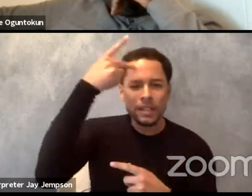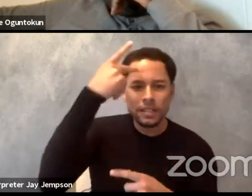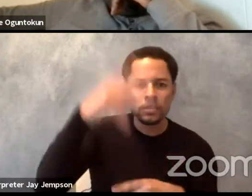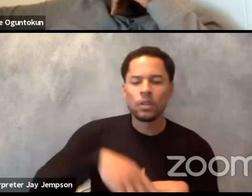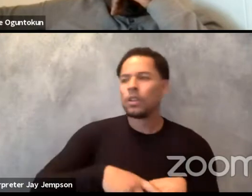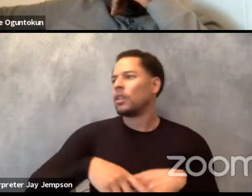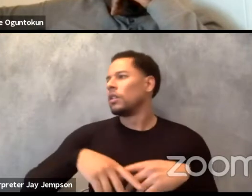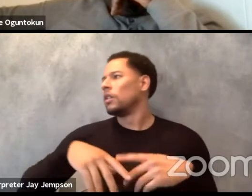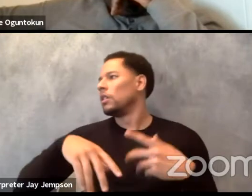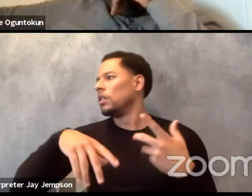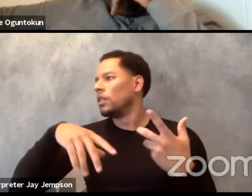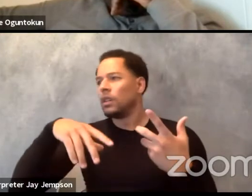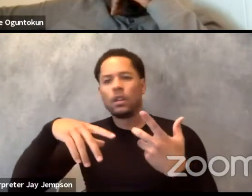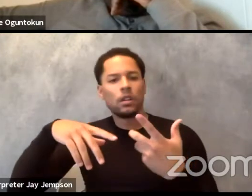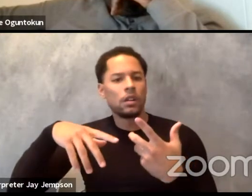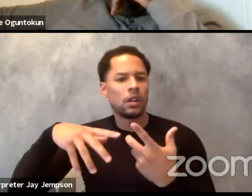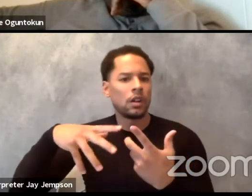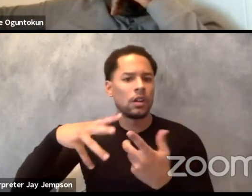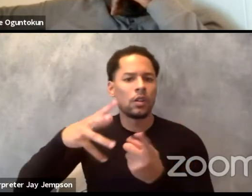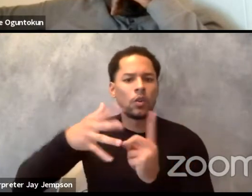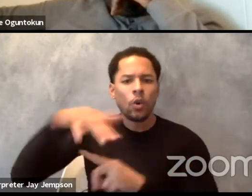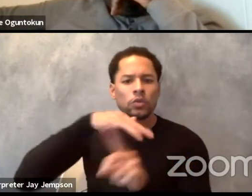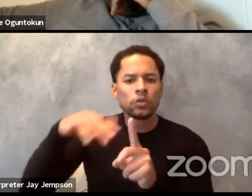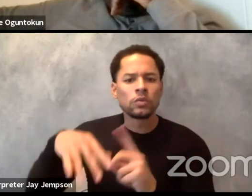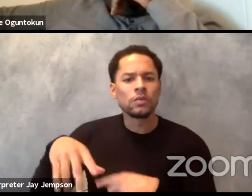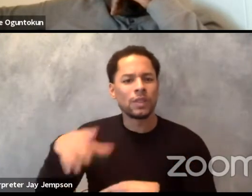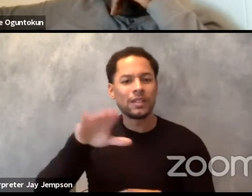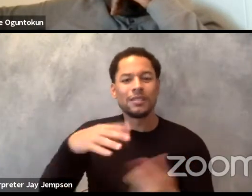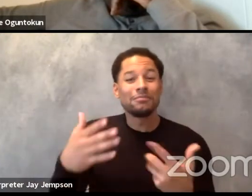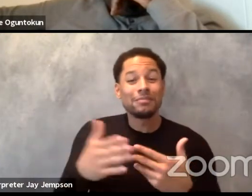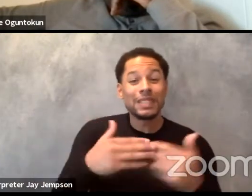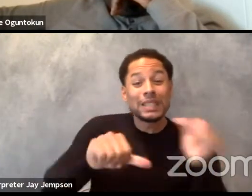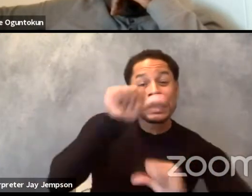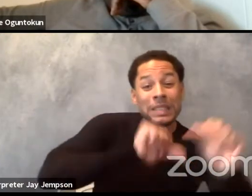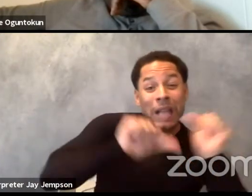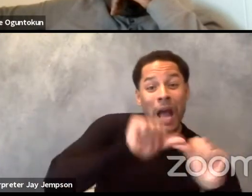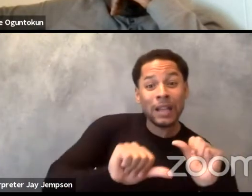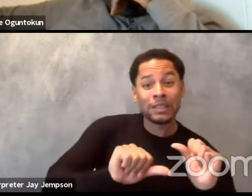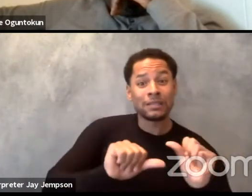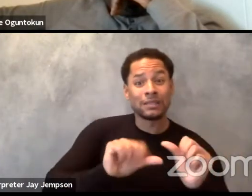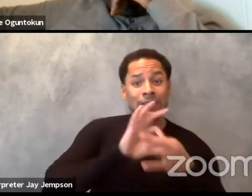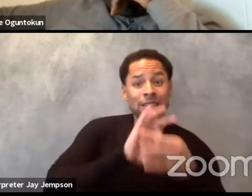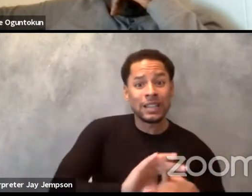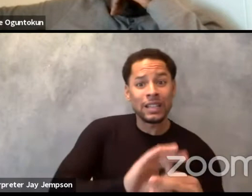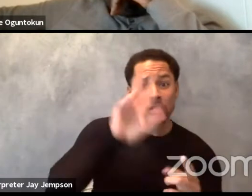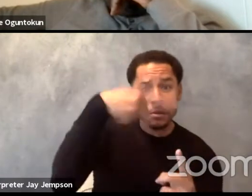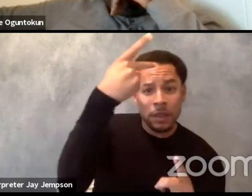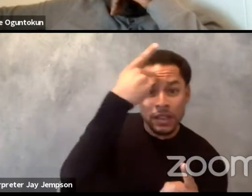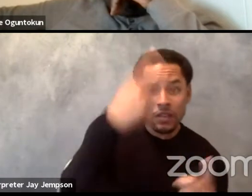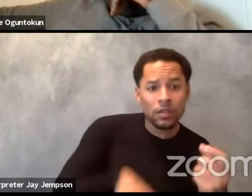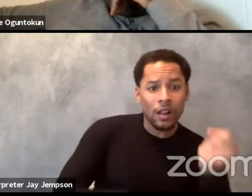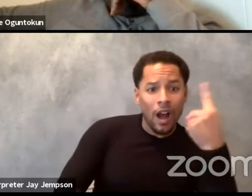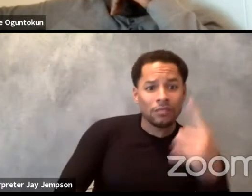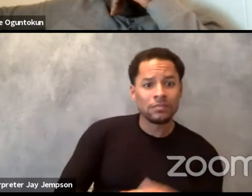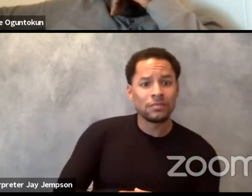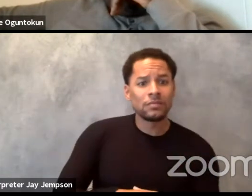even science itself is rooted in politics and political consensus. There is no scientific or artistic consensus